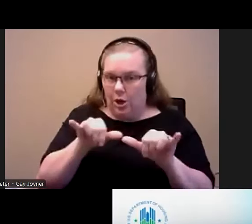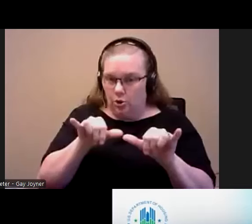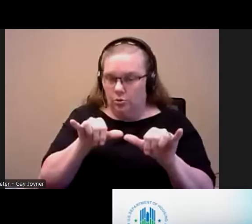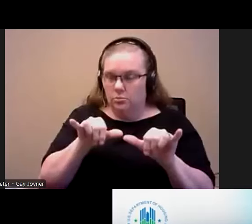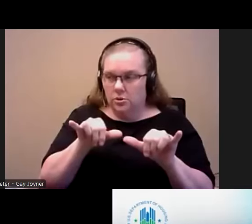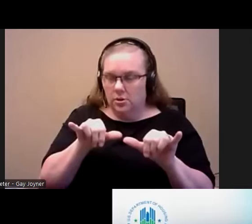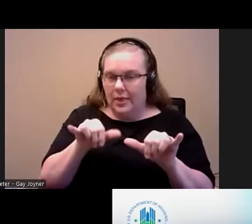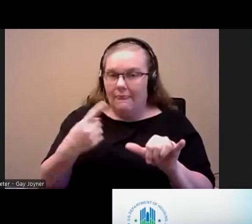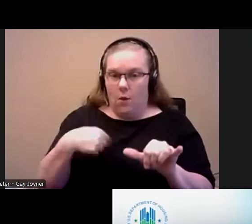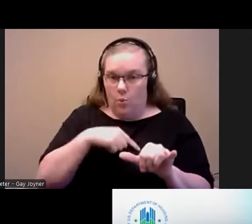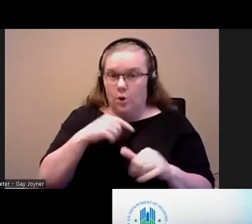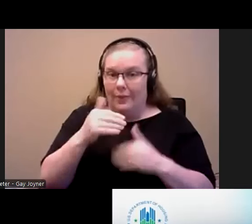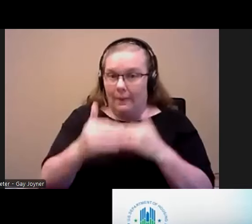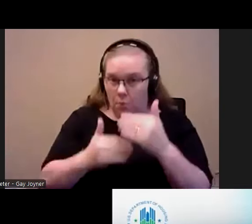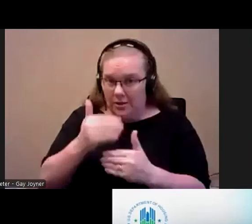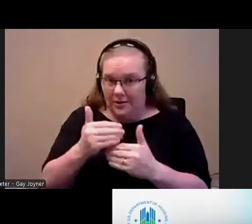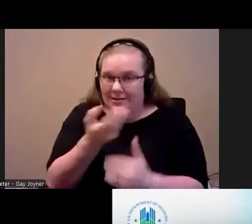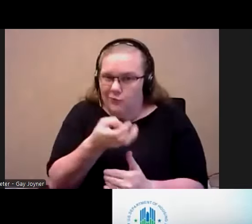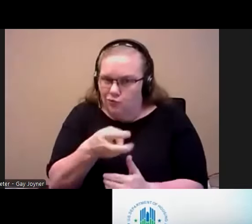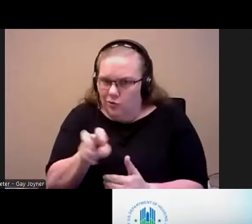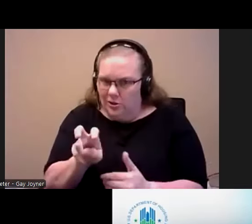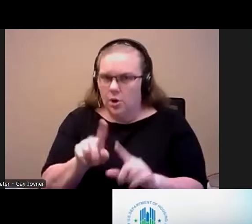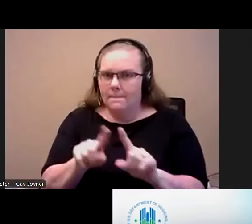we are in the process of making a transition, will but will still become what are known as